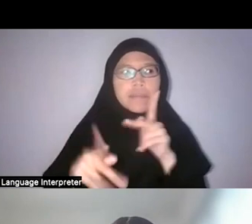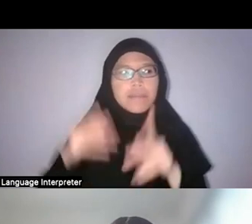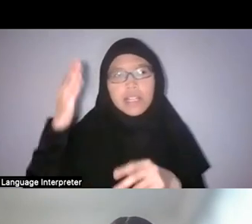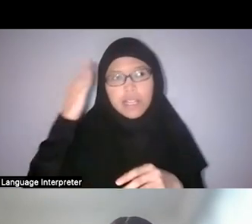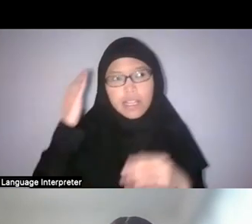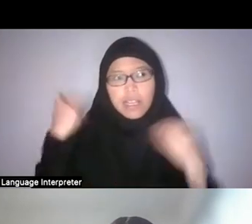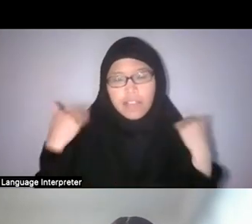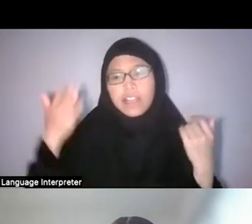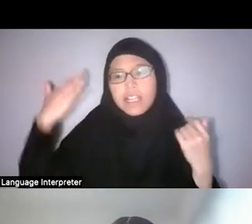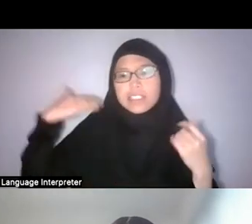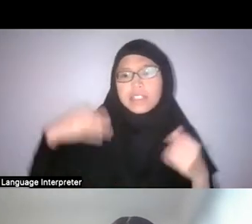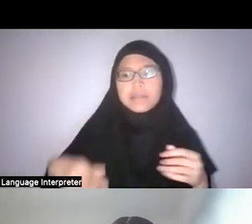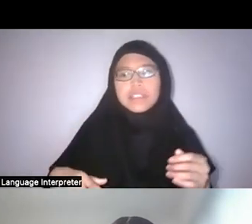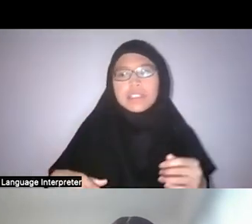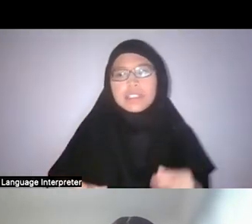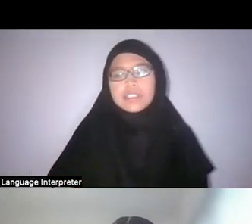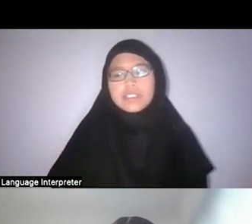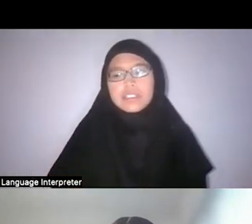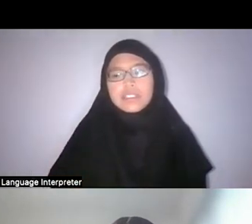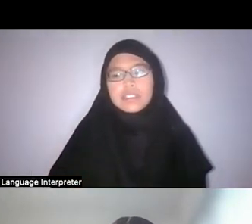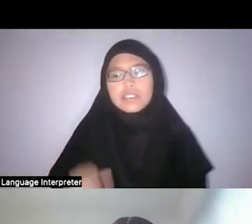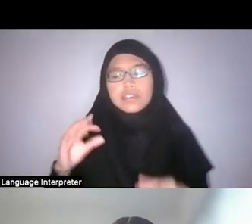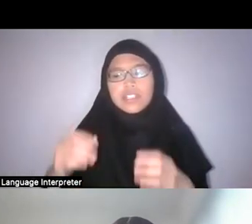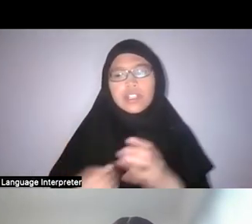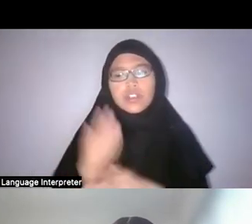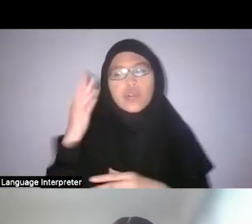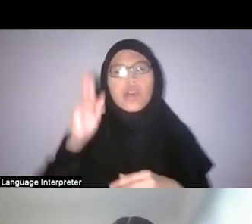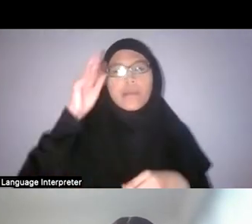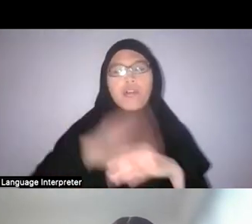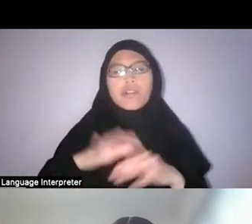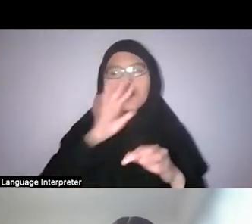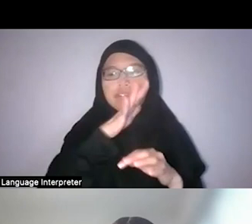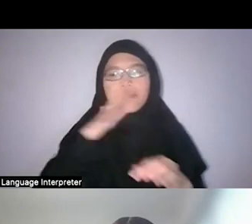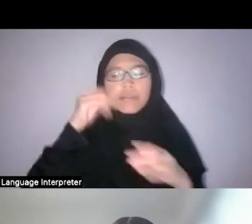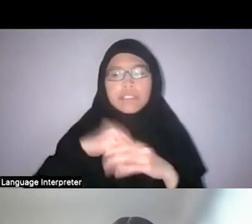if they grew up on the farms in Singapore that are now lost,